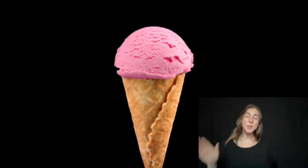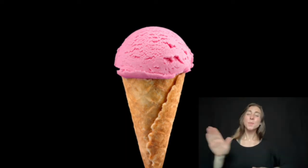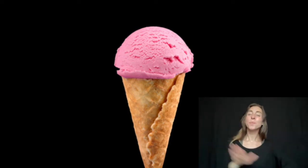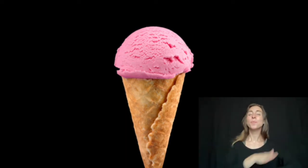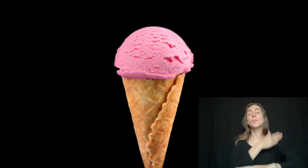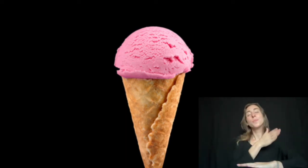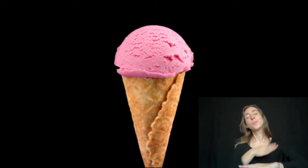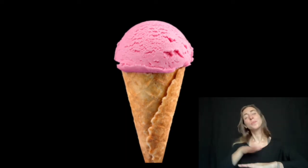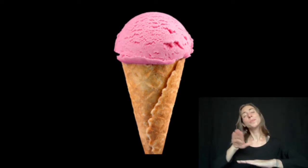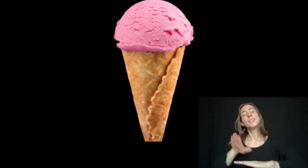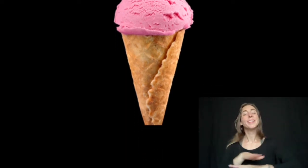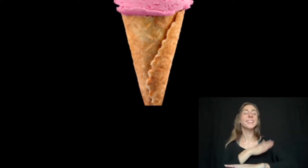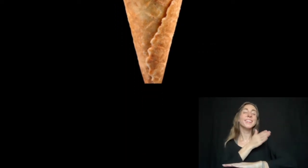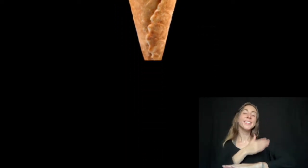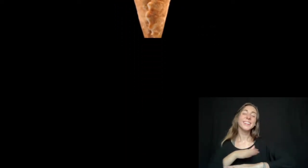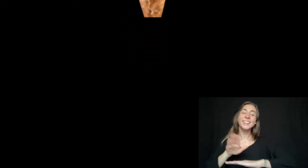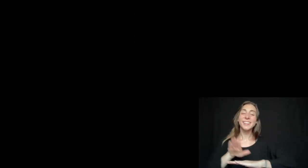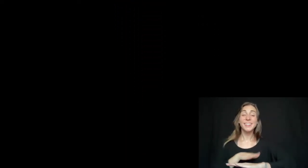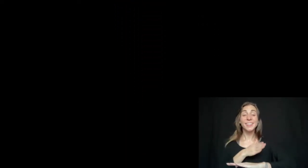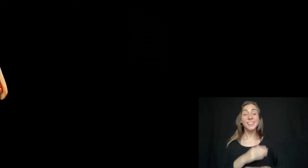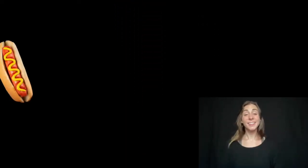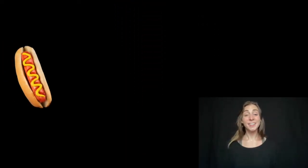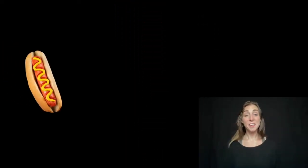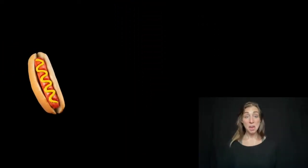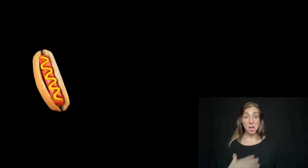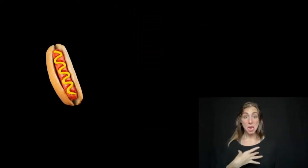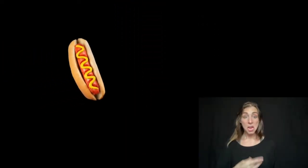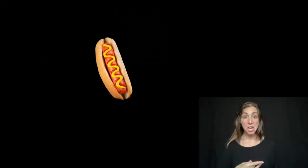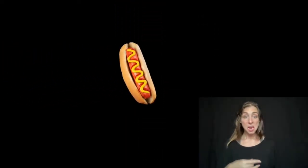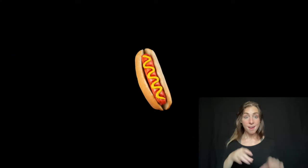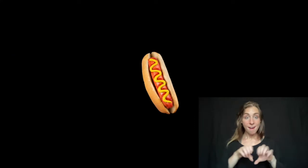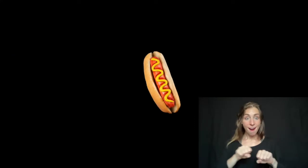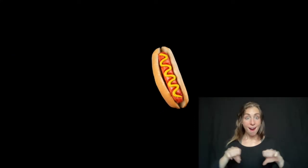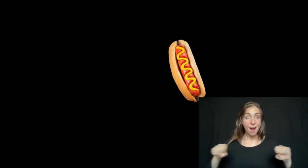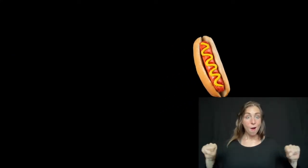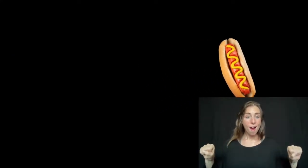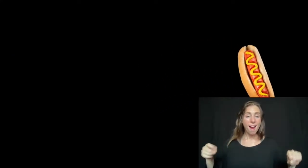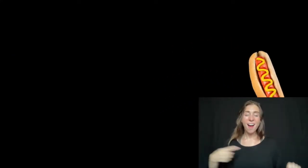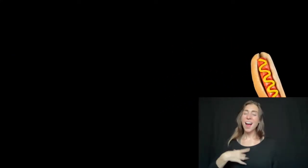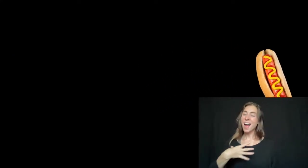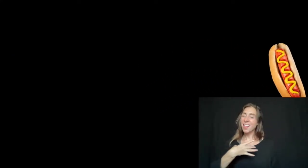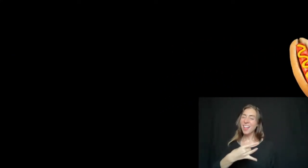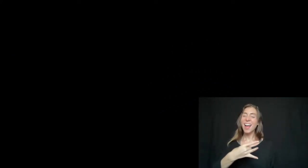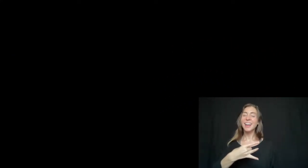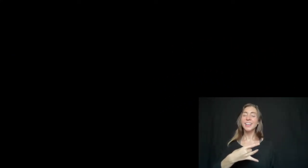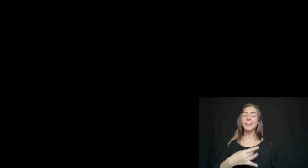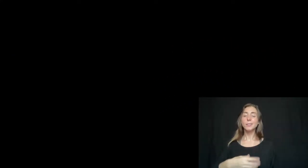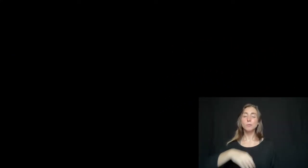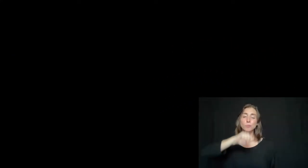I like to eat hot dogs I like to eat hot dogs